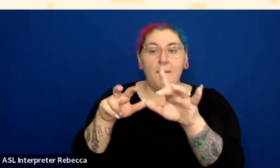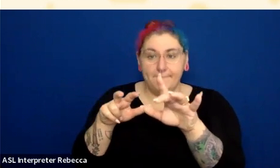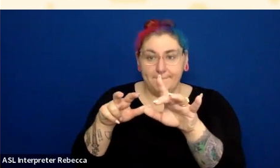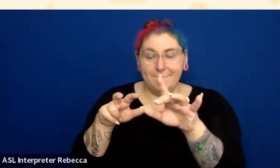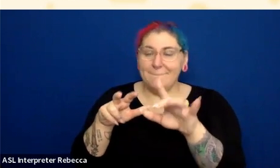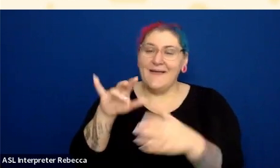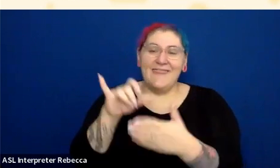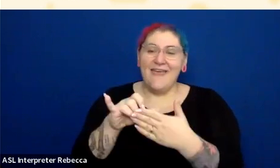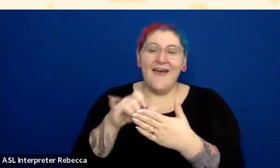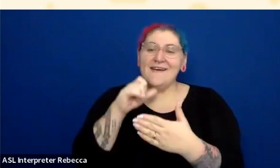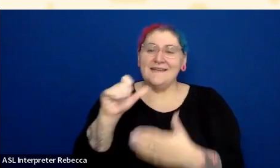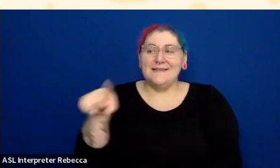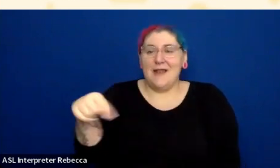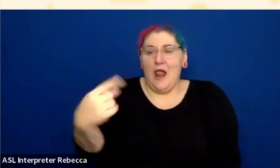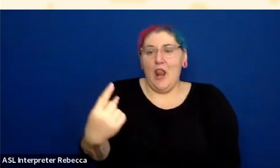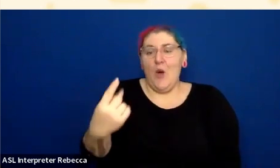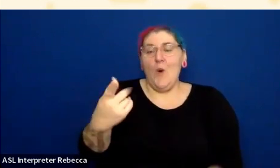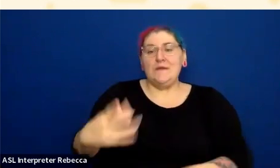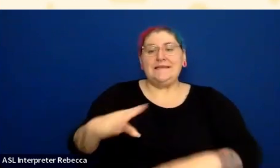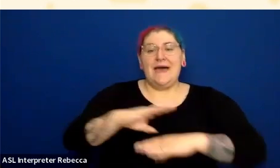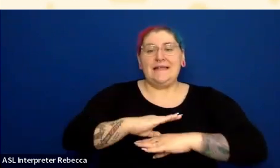but it is a part of meeting this requirement.